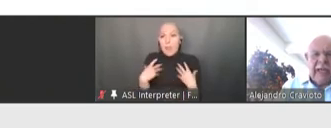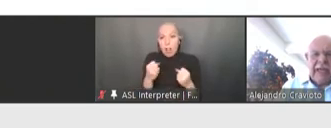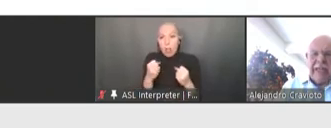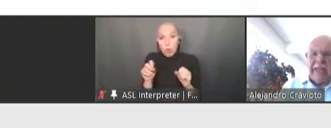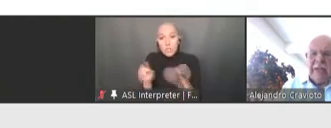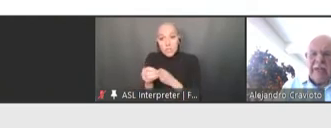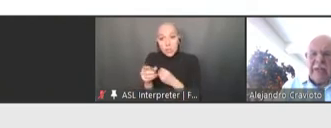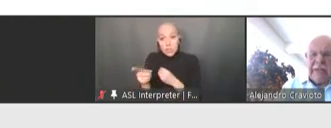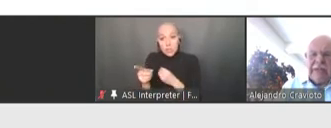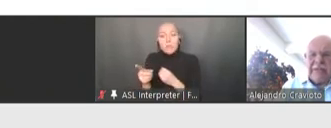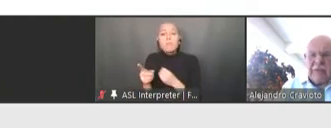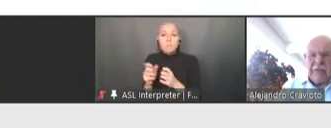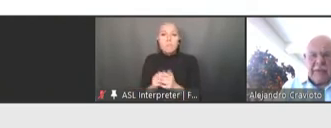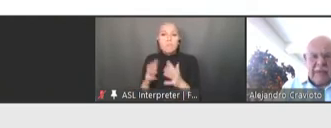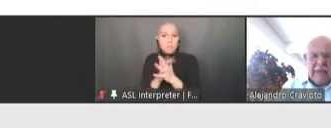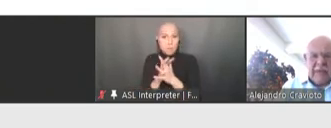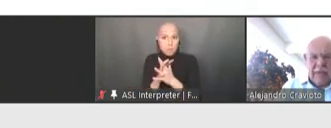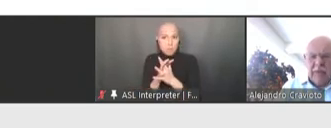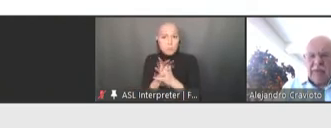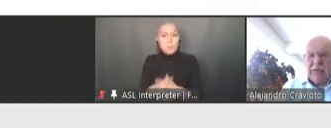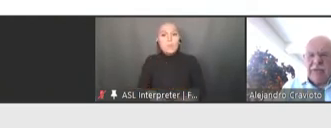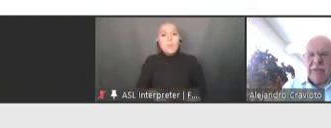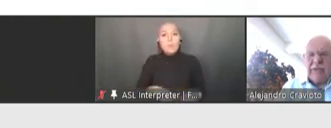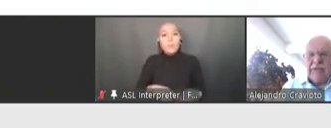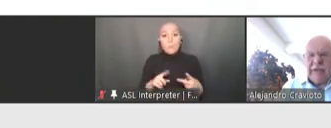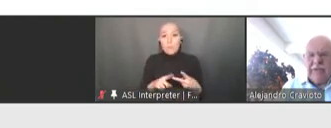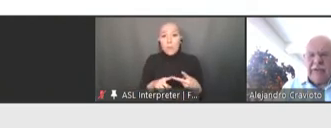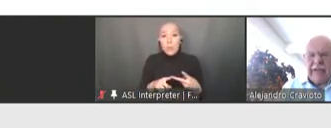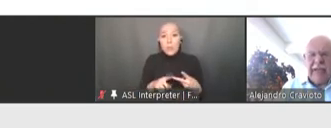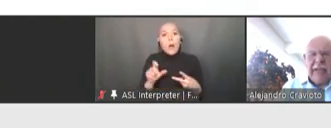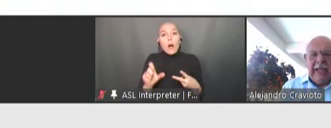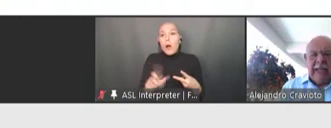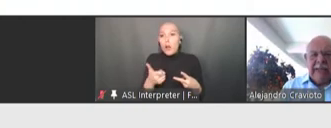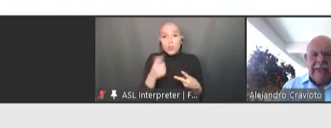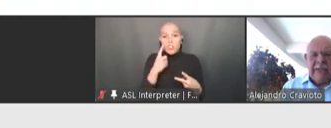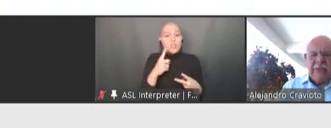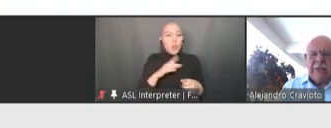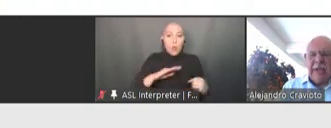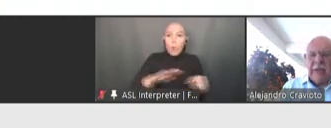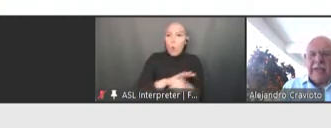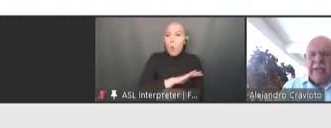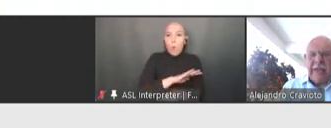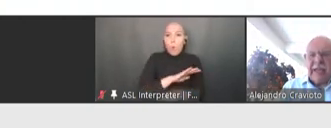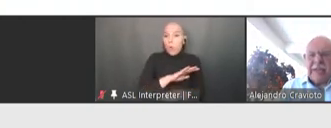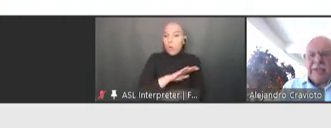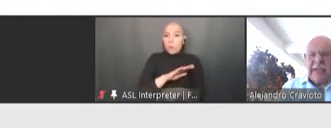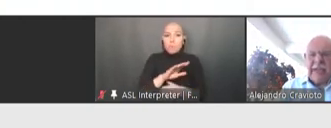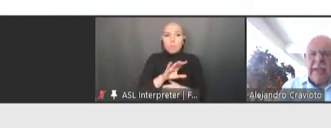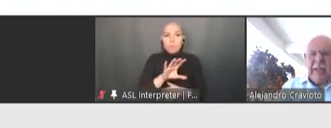And then the other is for the whole continent of Africa in the sense of how they can actually